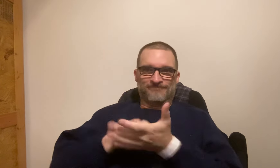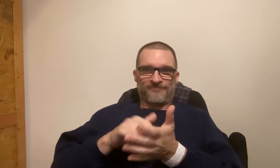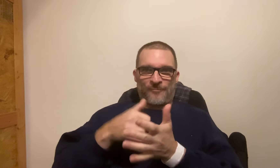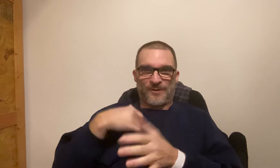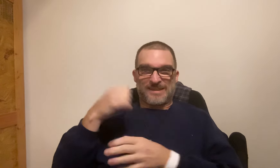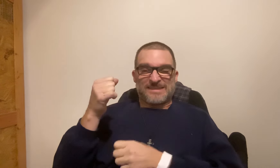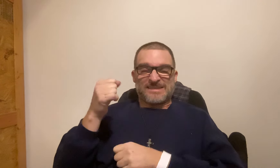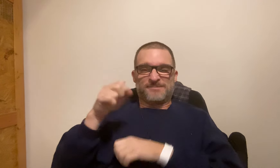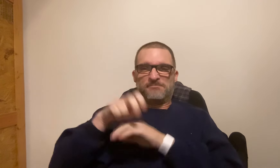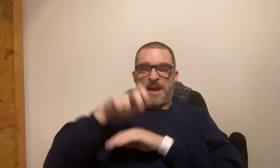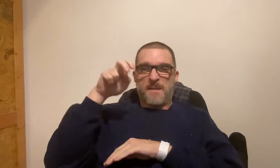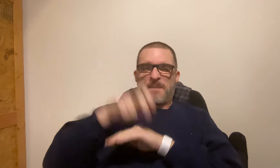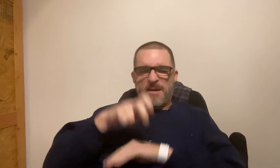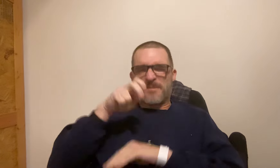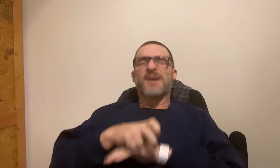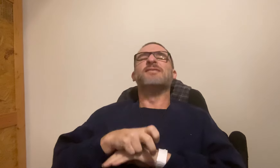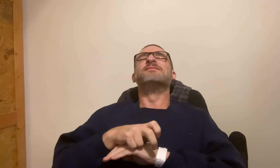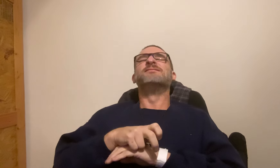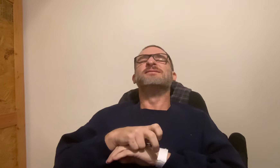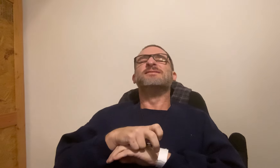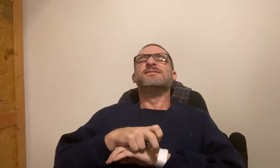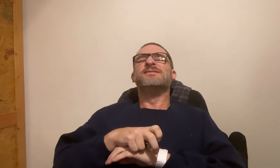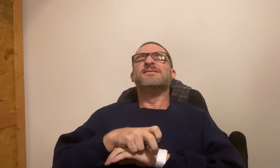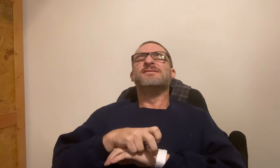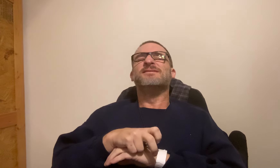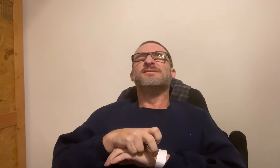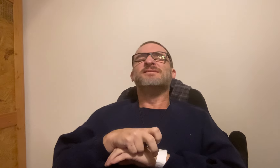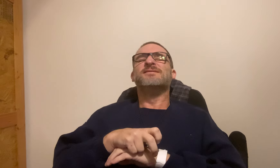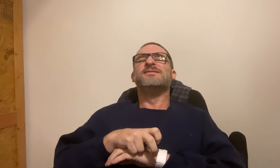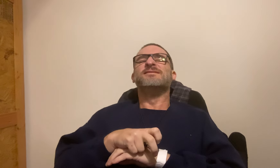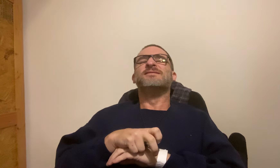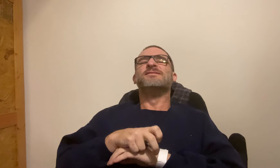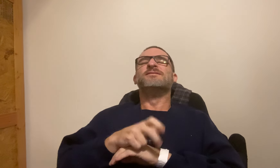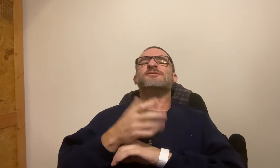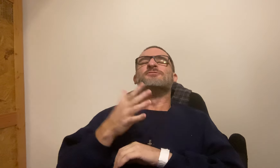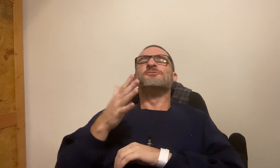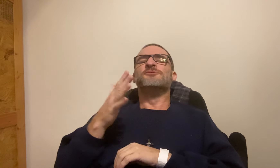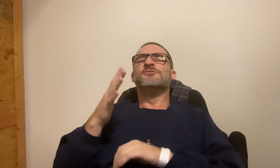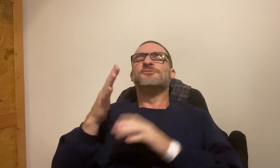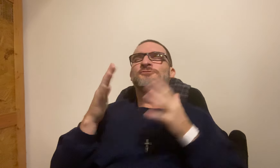But some were impossible to avoid. So I was holding on to my seat and going through the bumps.